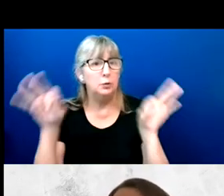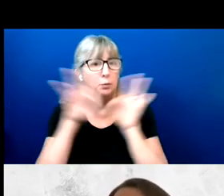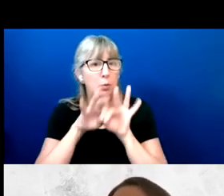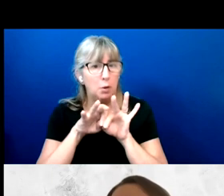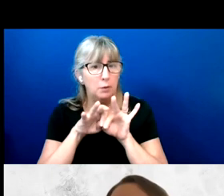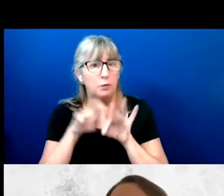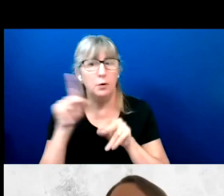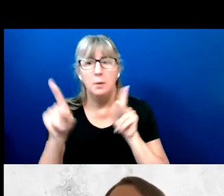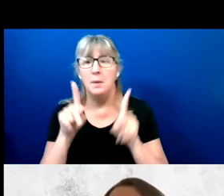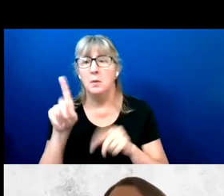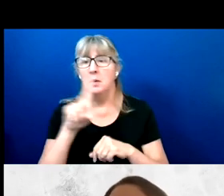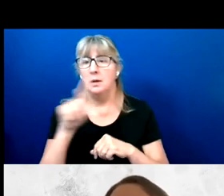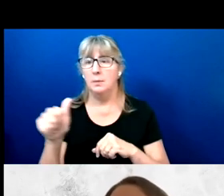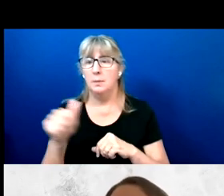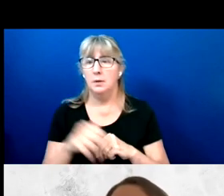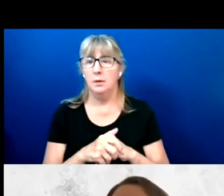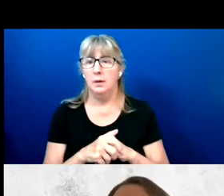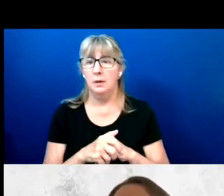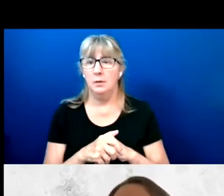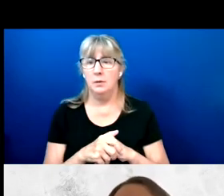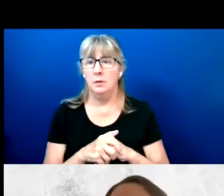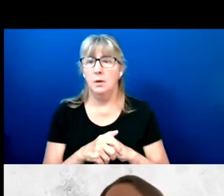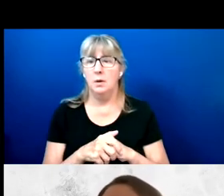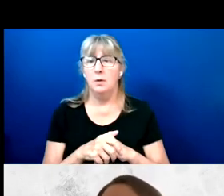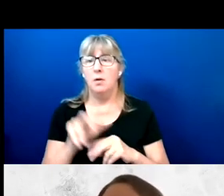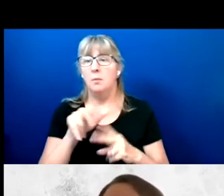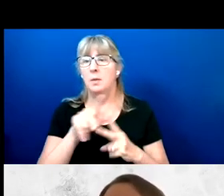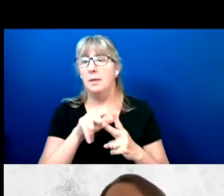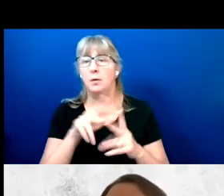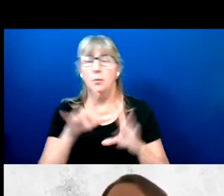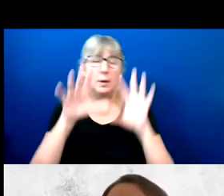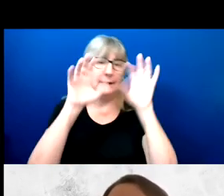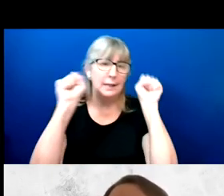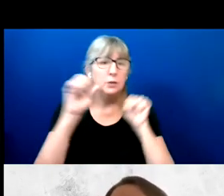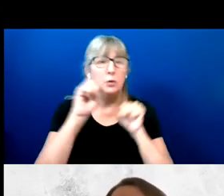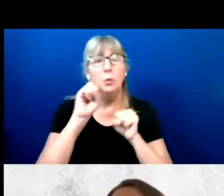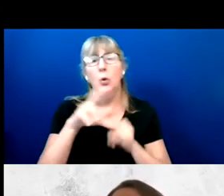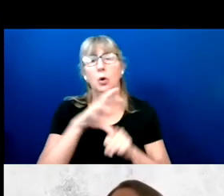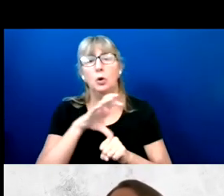disabilities from either presidential or Congressional candidates.